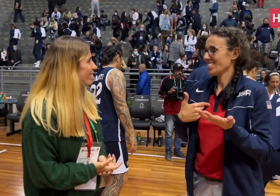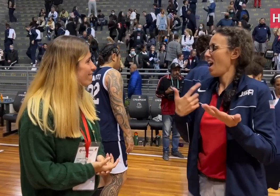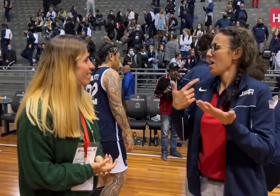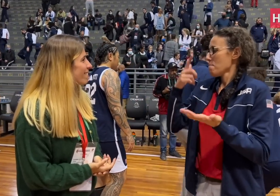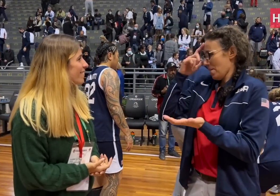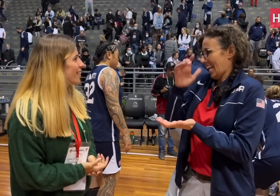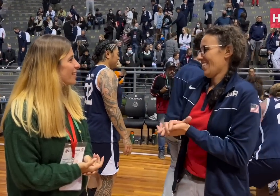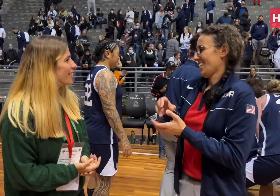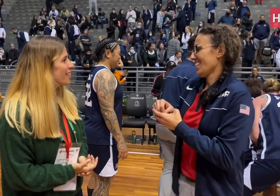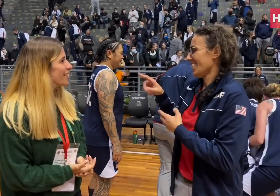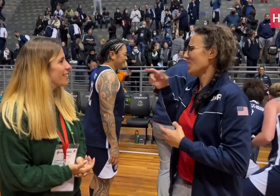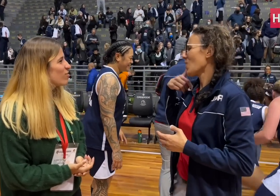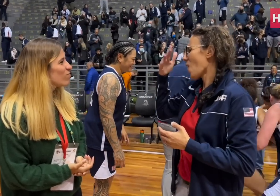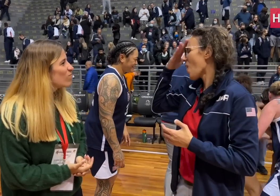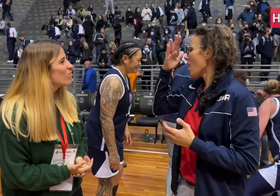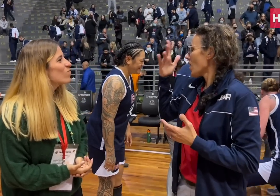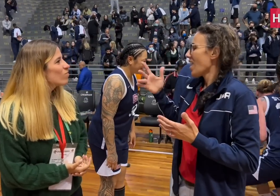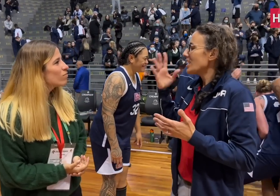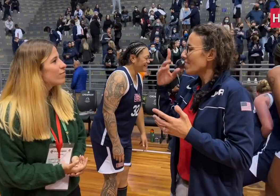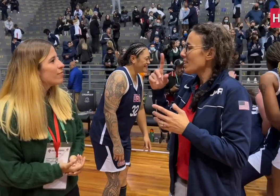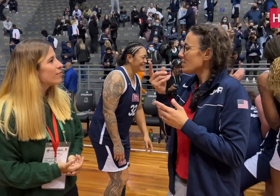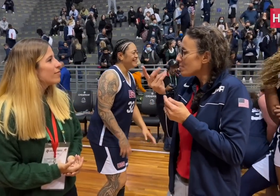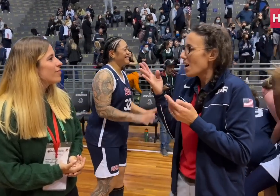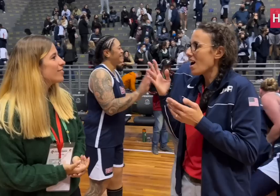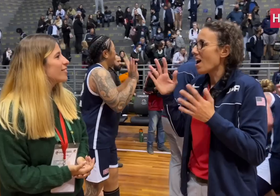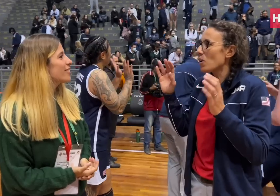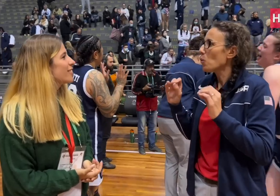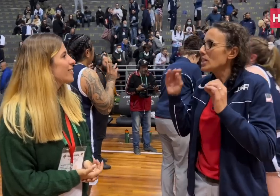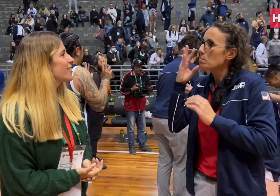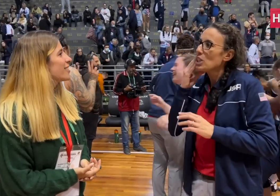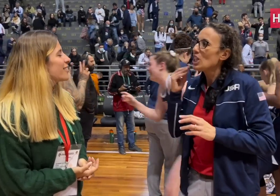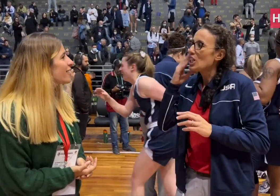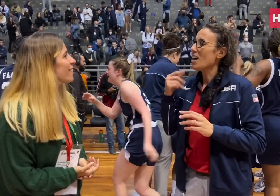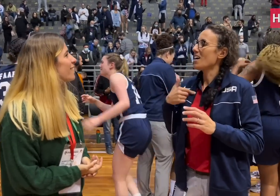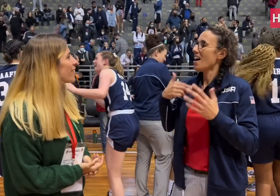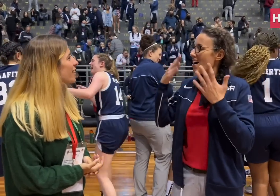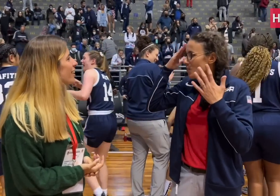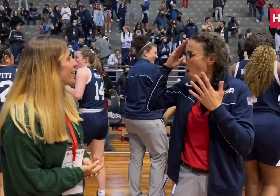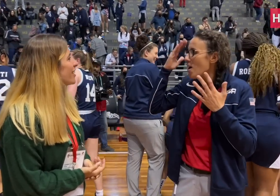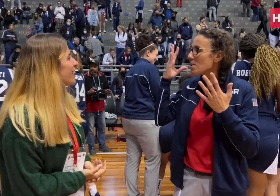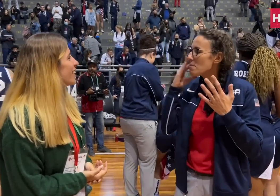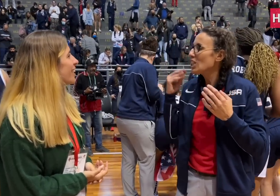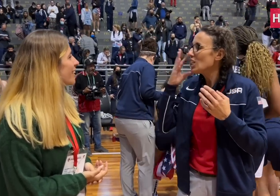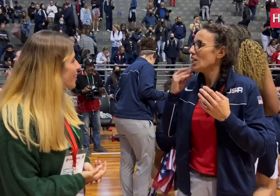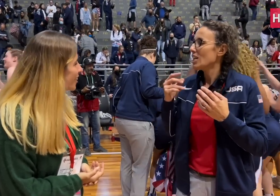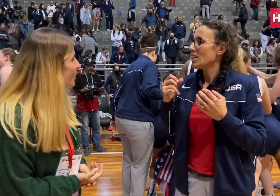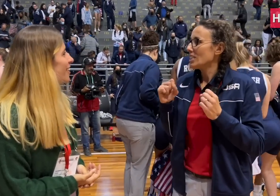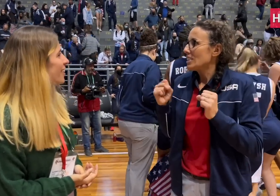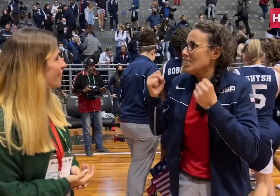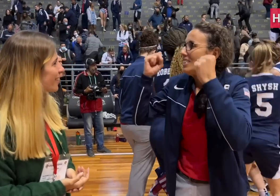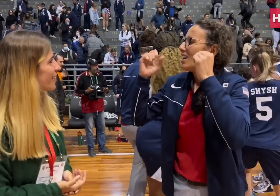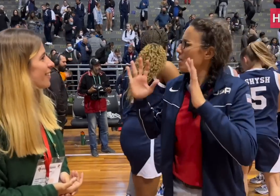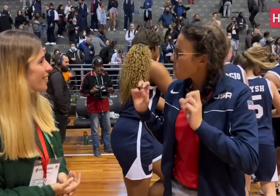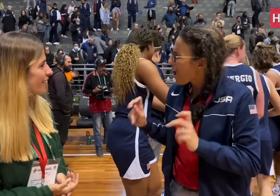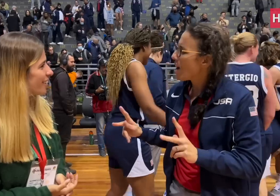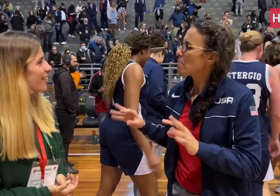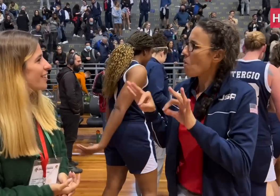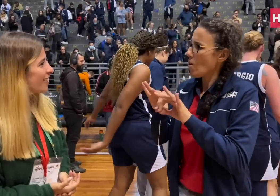I believed in them. Some of them never had an experience playing in this kind of level before, but I told them that’s okay,